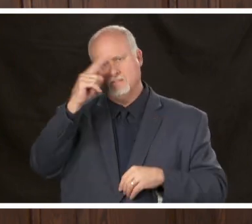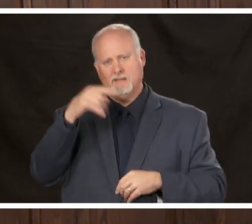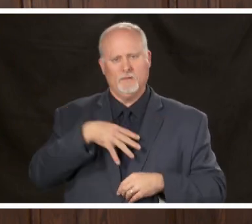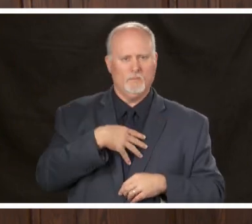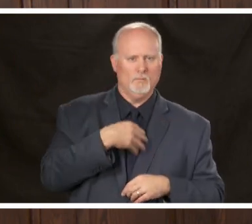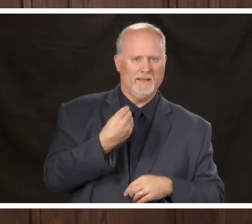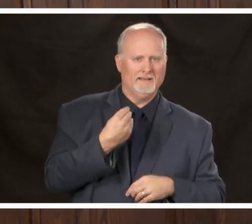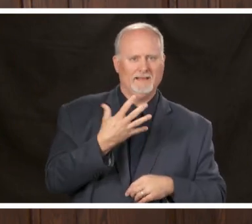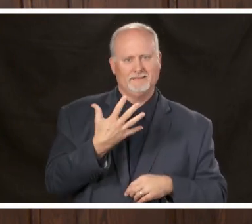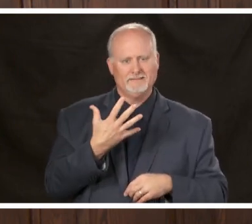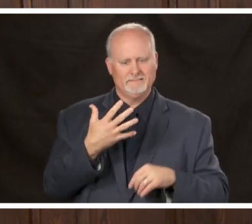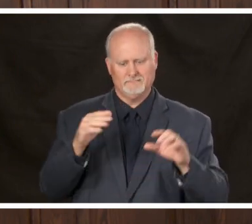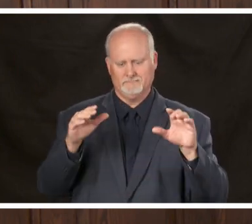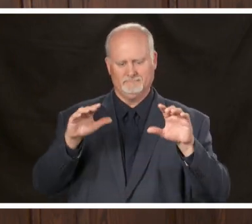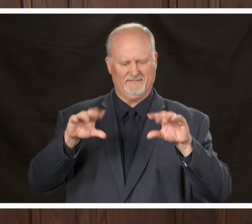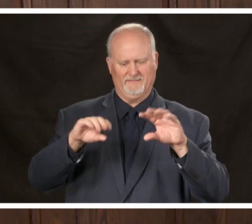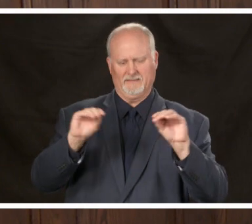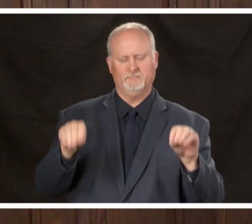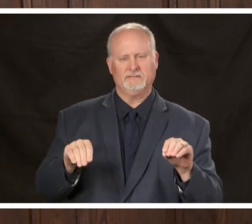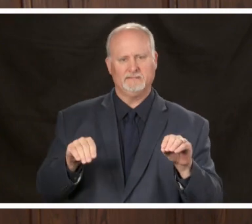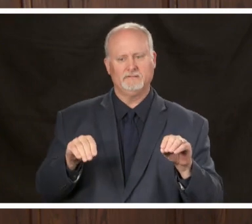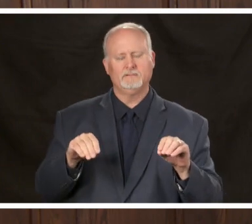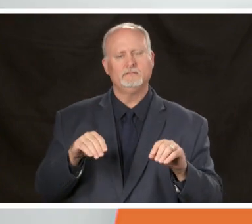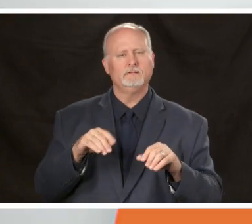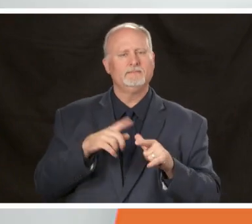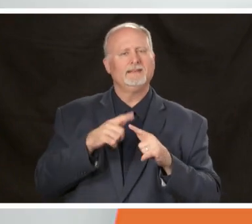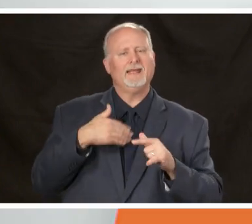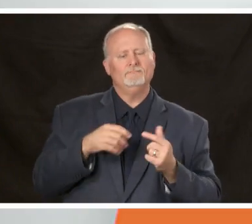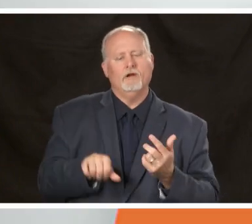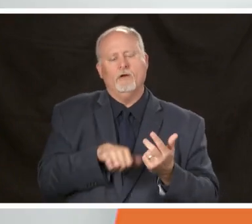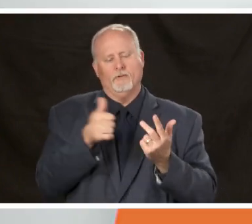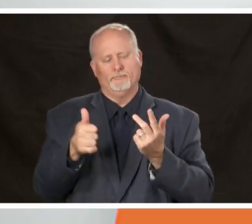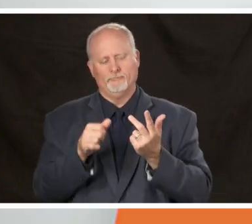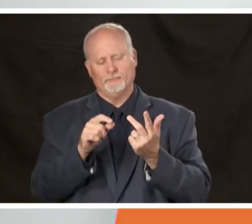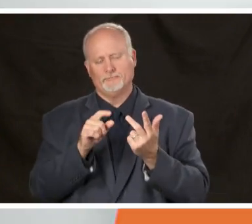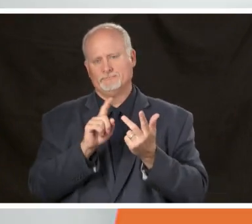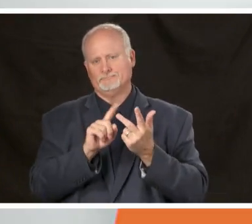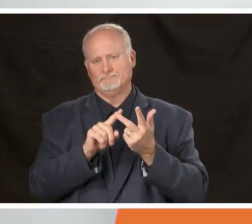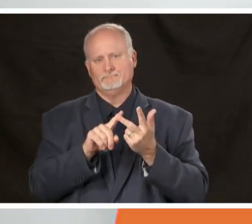course in all of these categories there's an other category either another